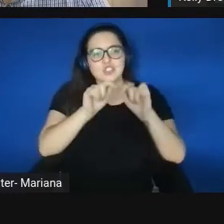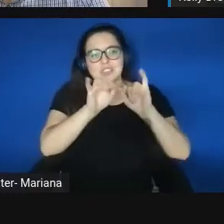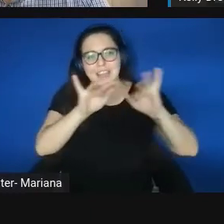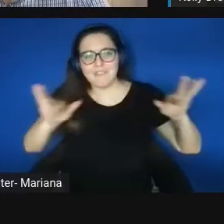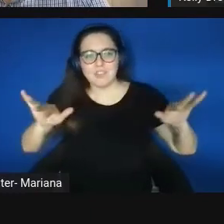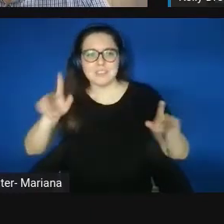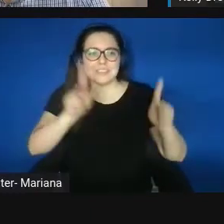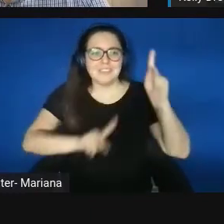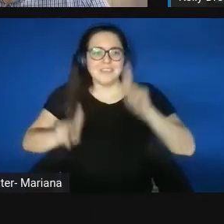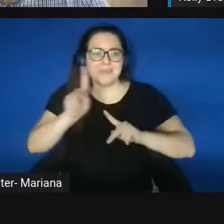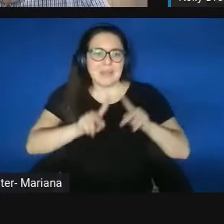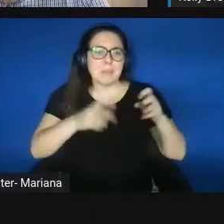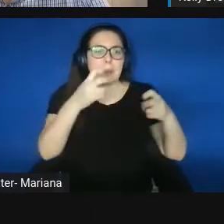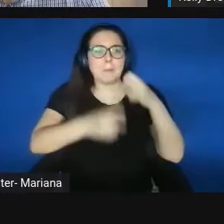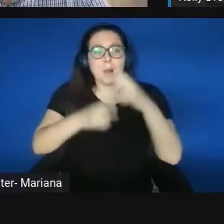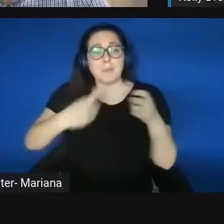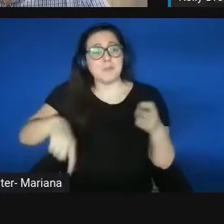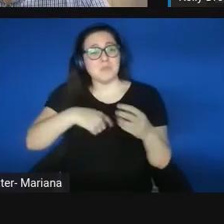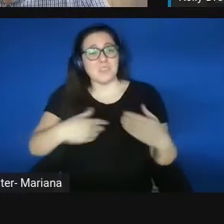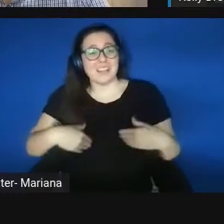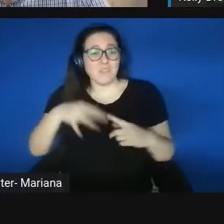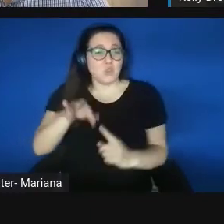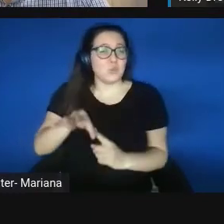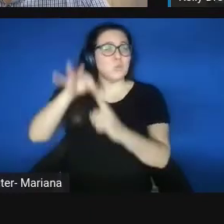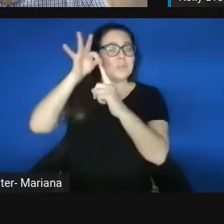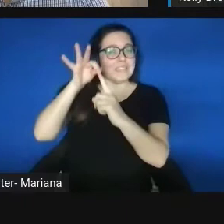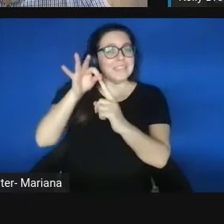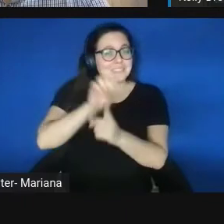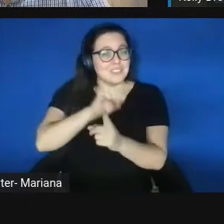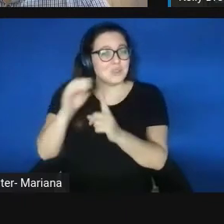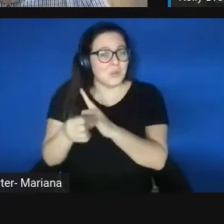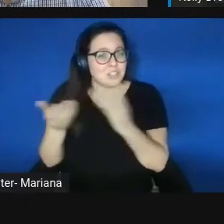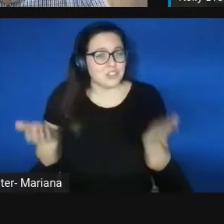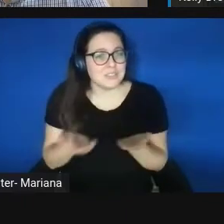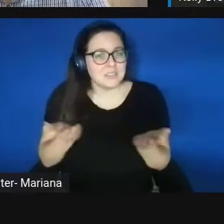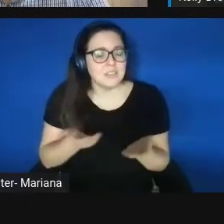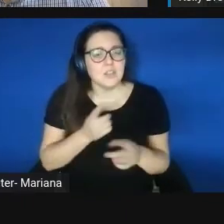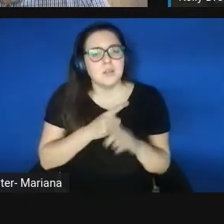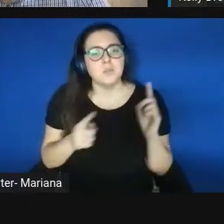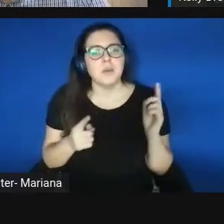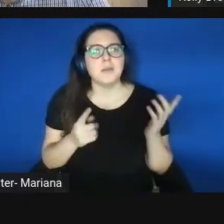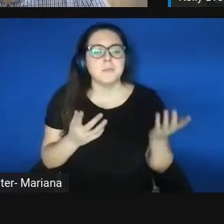We have unique innovation here. But it's been really fortunate